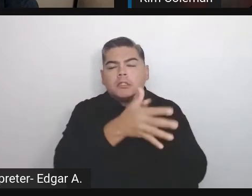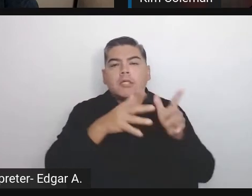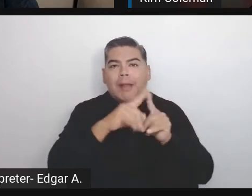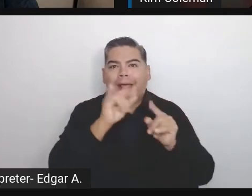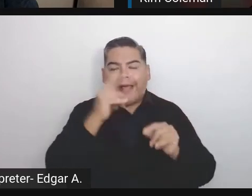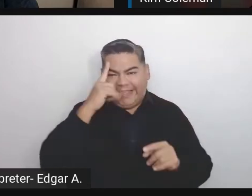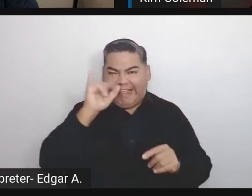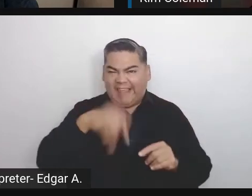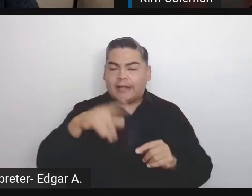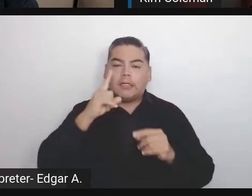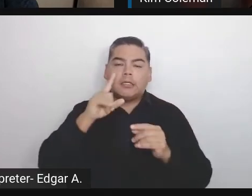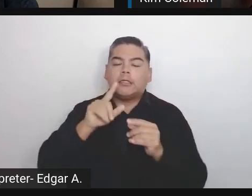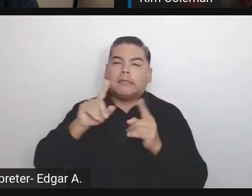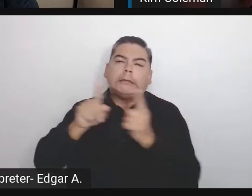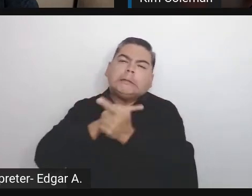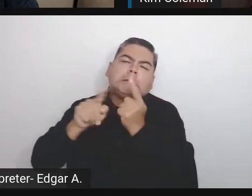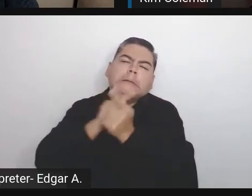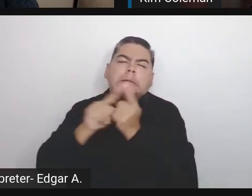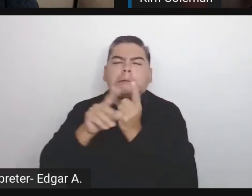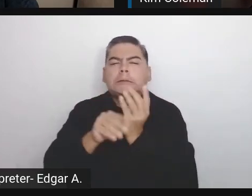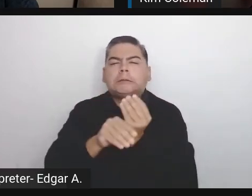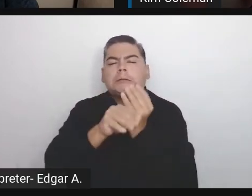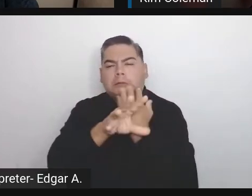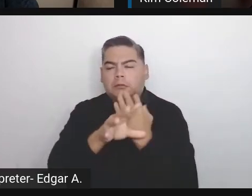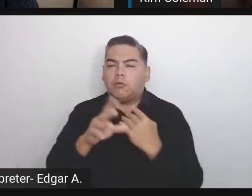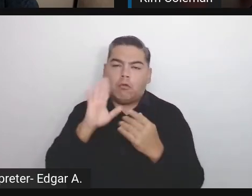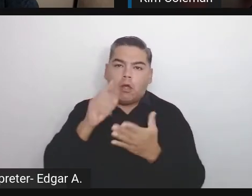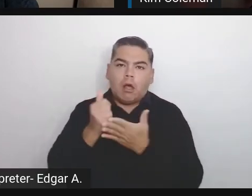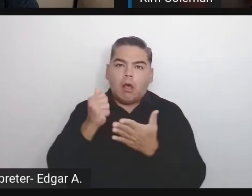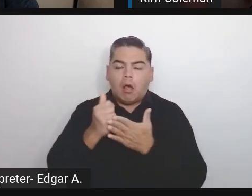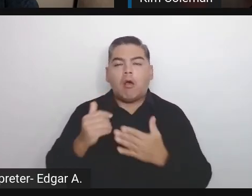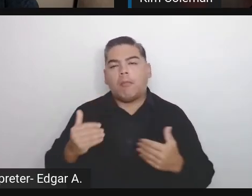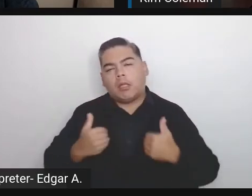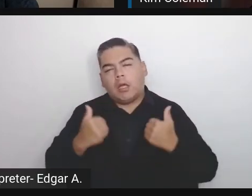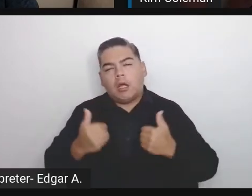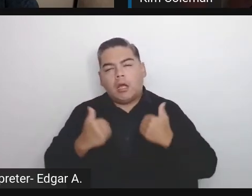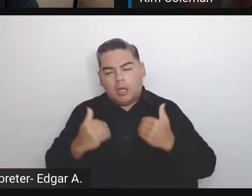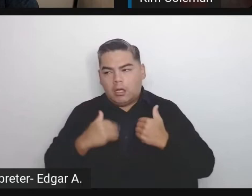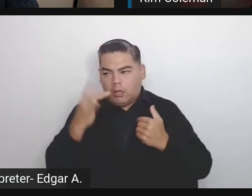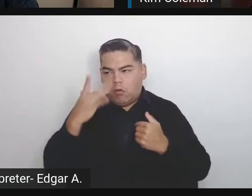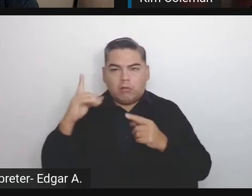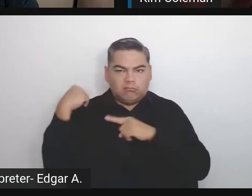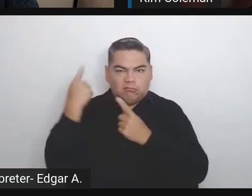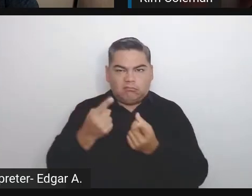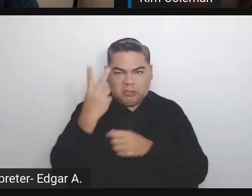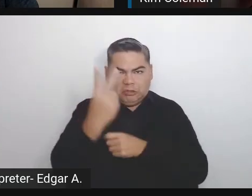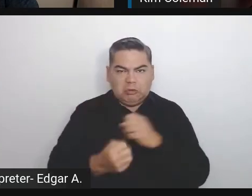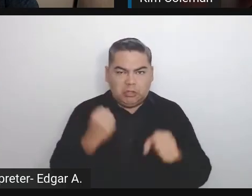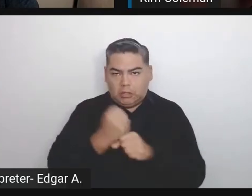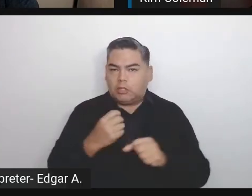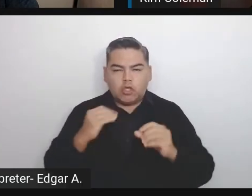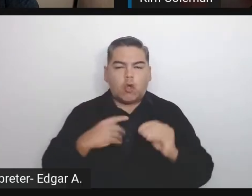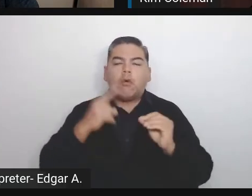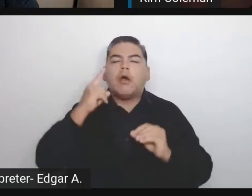because you've been two years without that face-to-face, without feeling that energy that we all got to feel